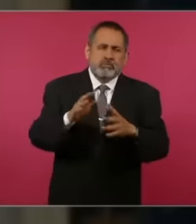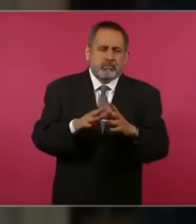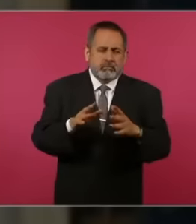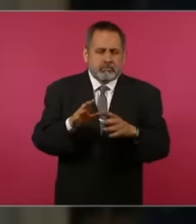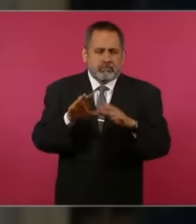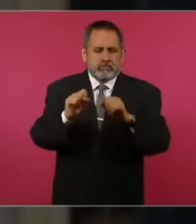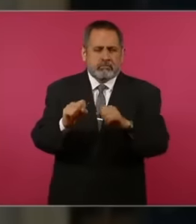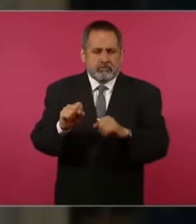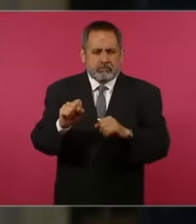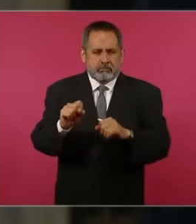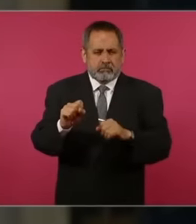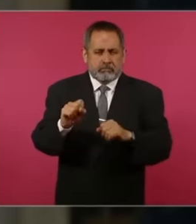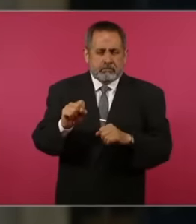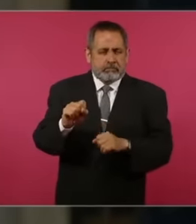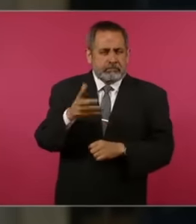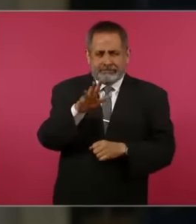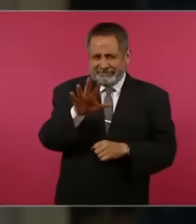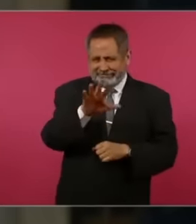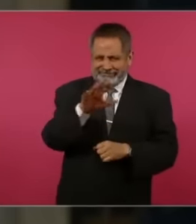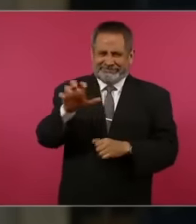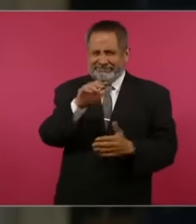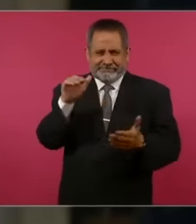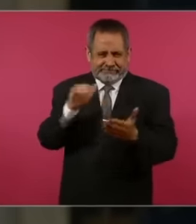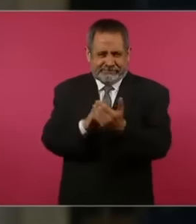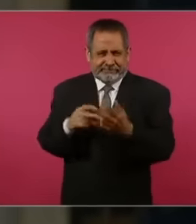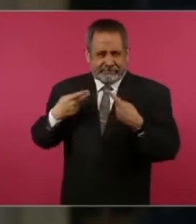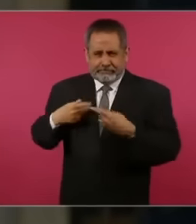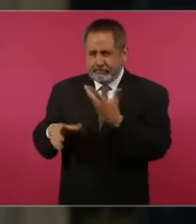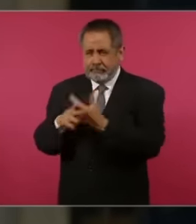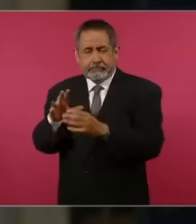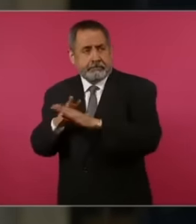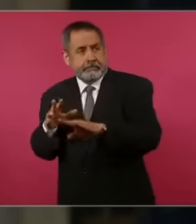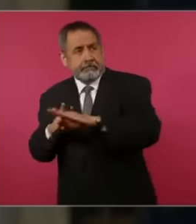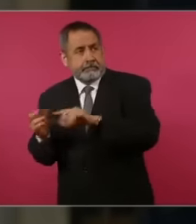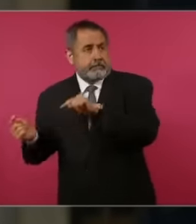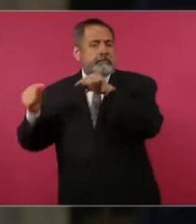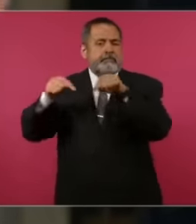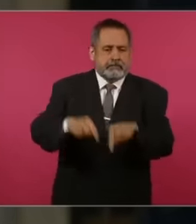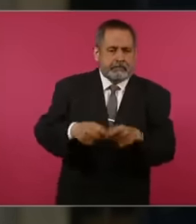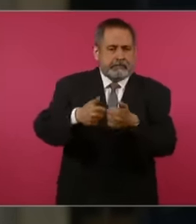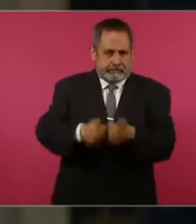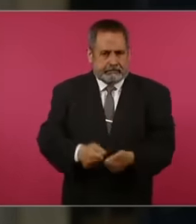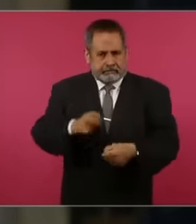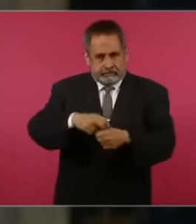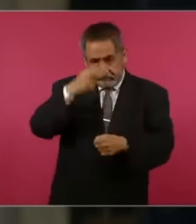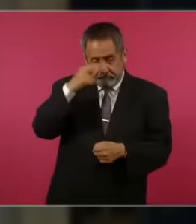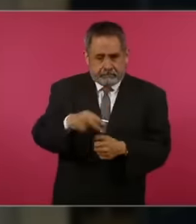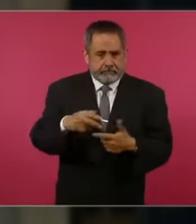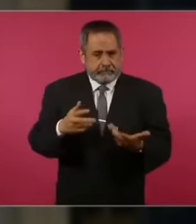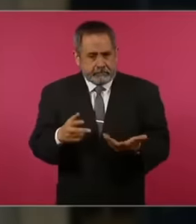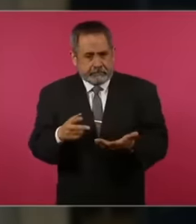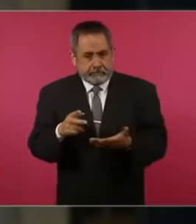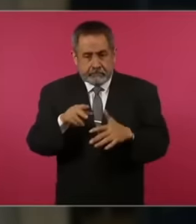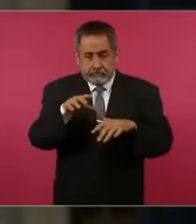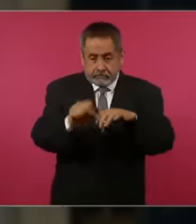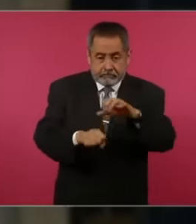half a million migrants in an irregular situation here in Mexico and the returns continue to decrease.